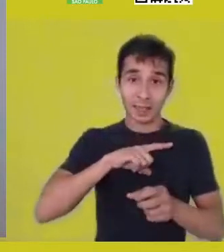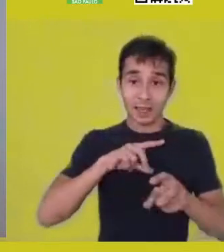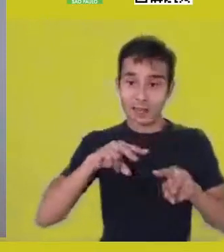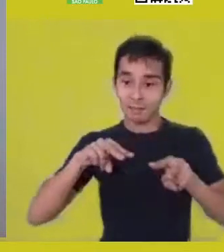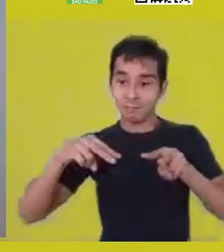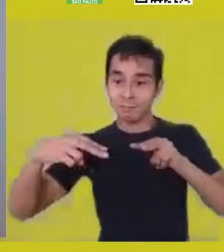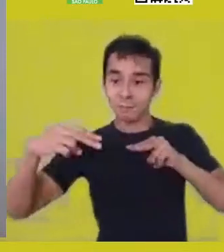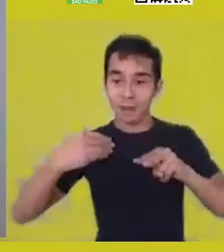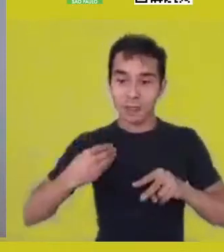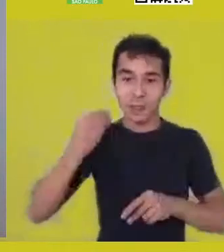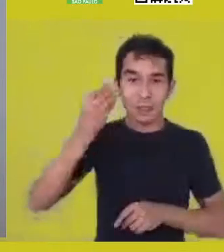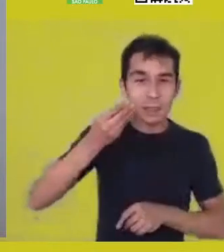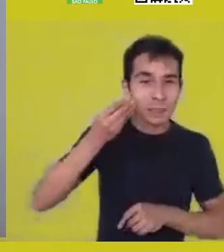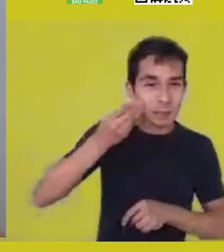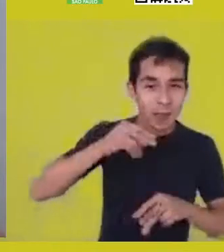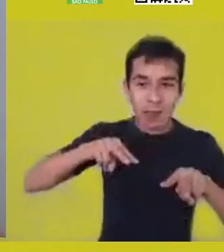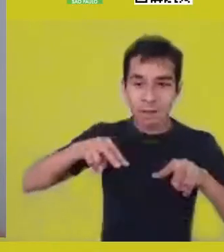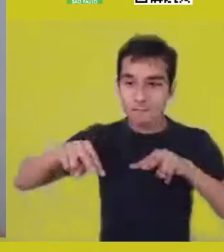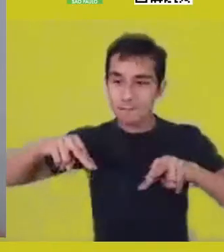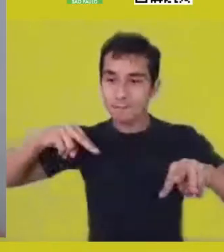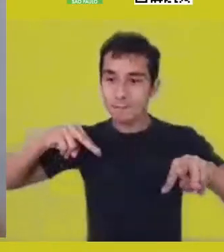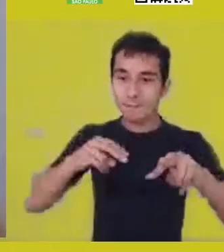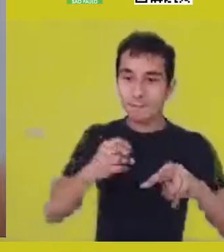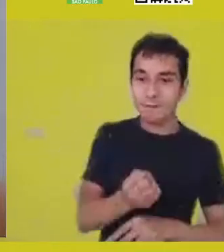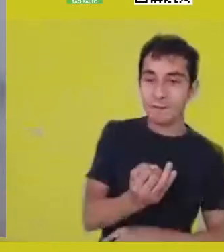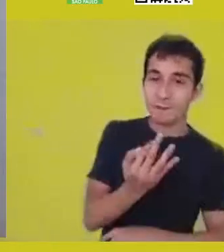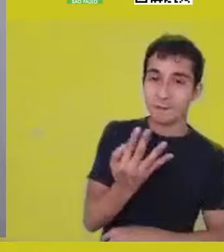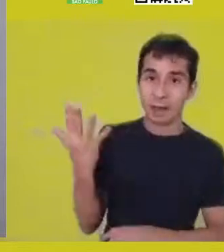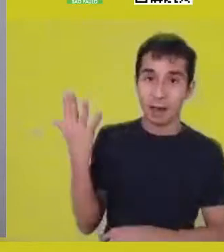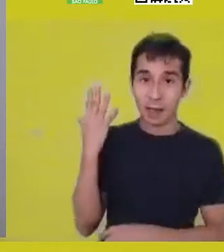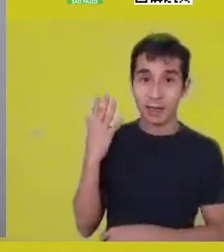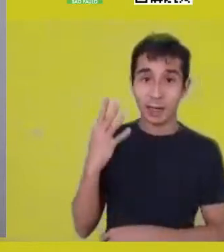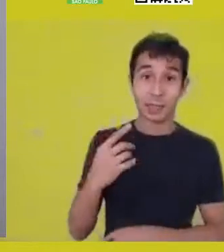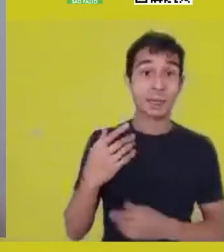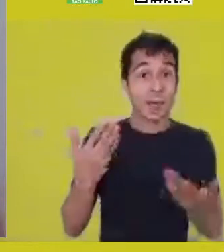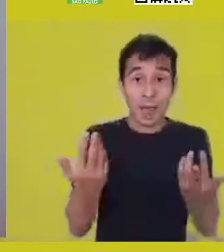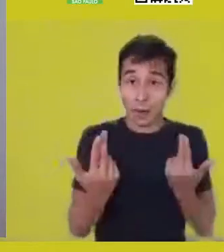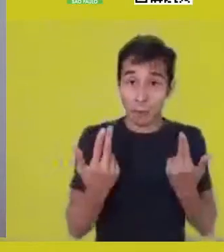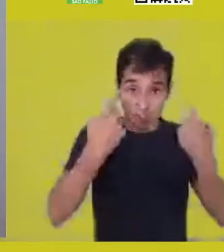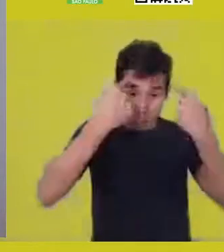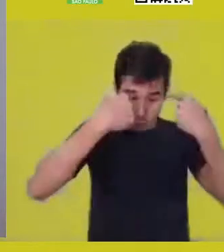There is a body with many possibilities.